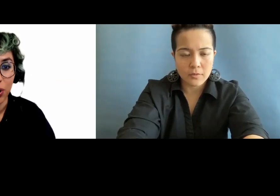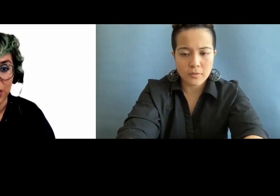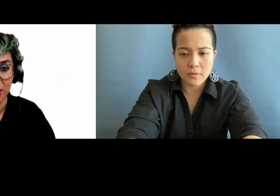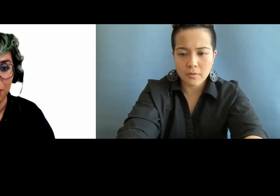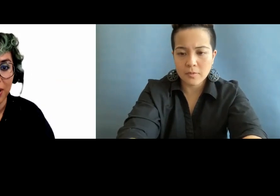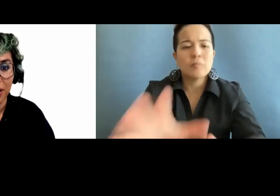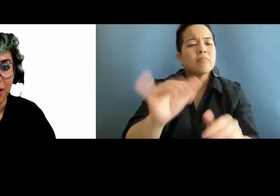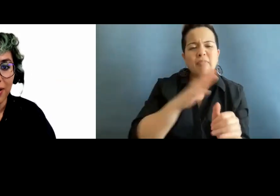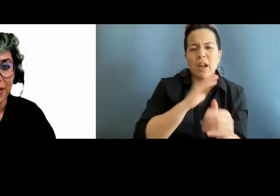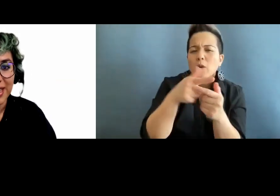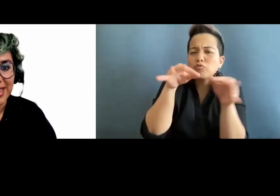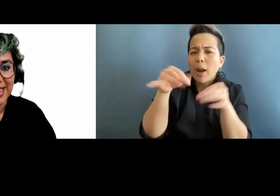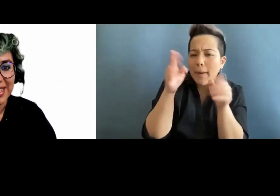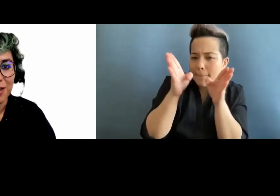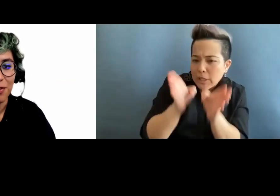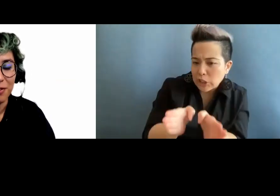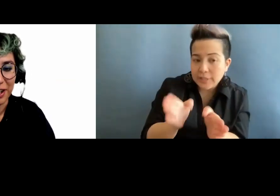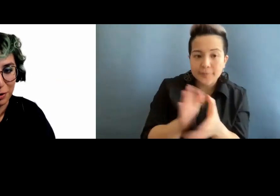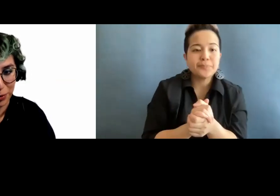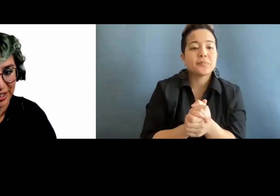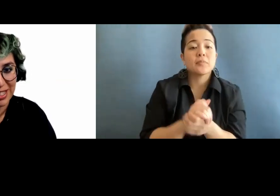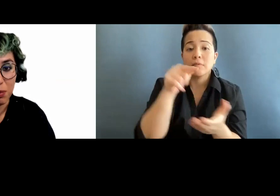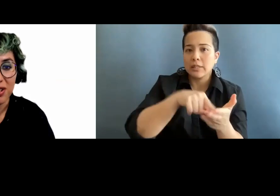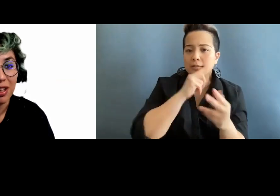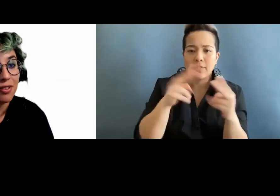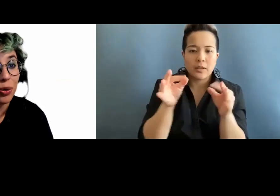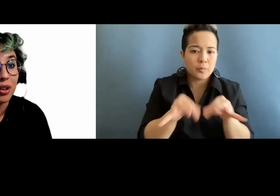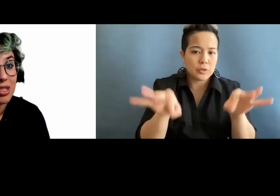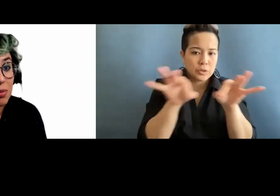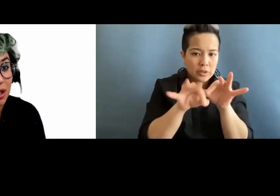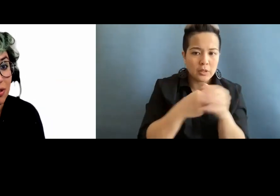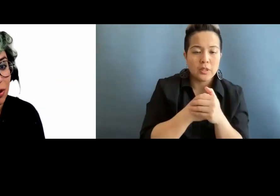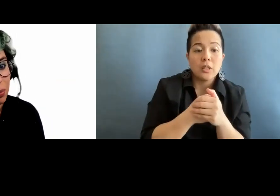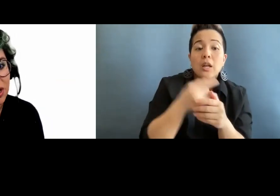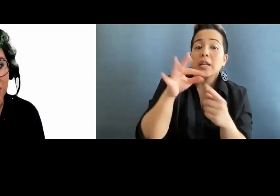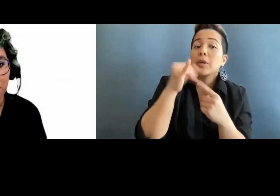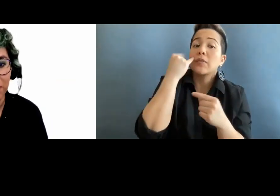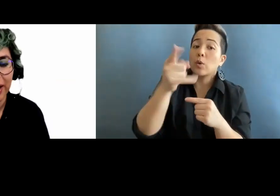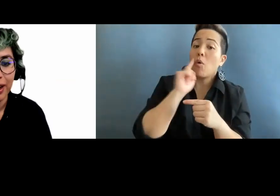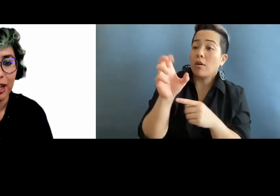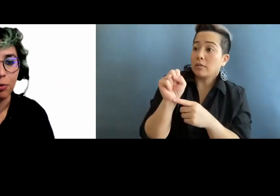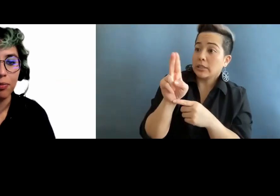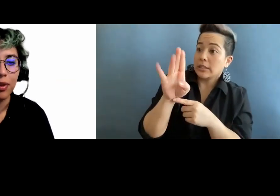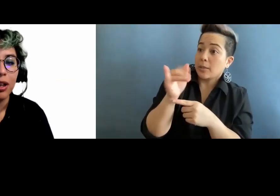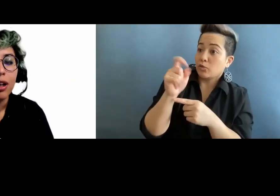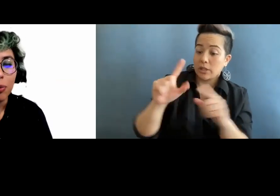This is very important, especially if you are the subject of the picture.